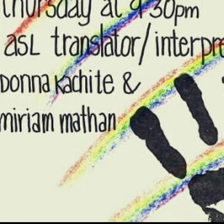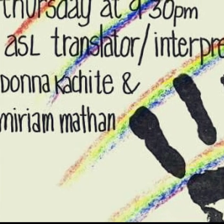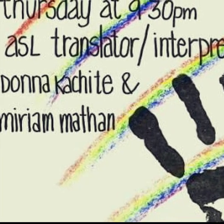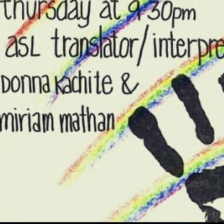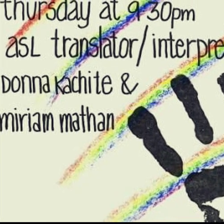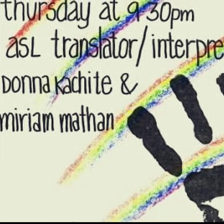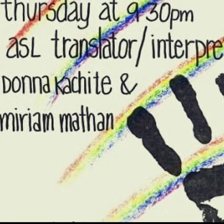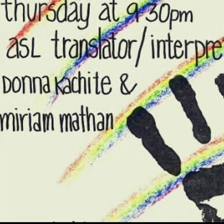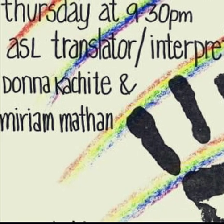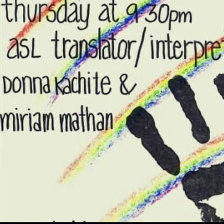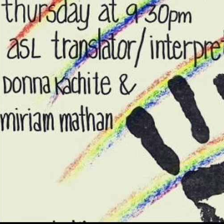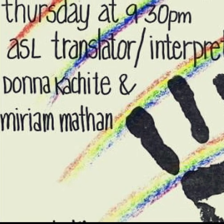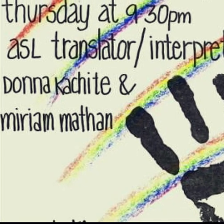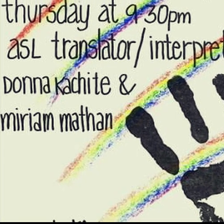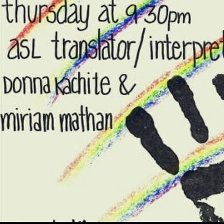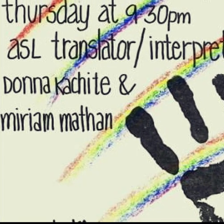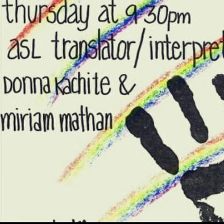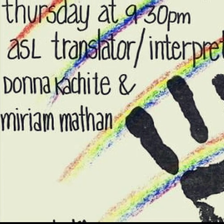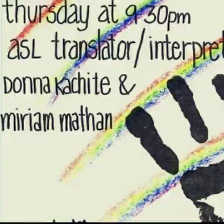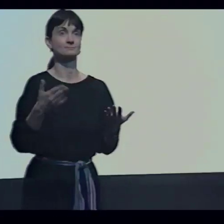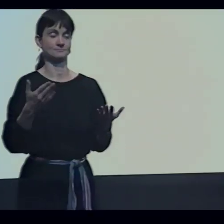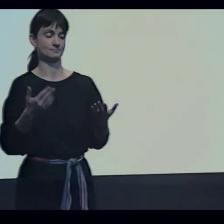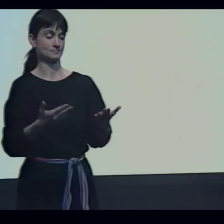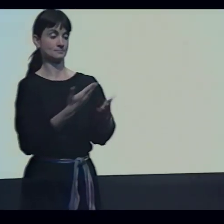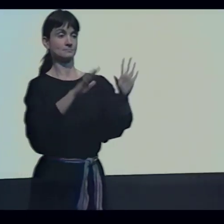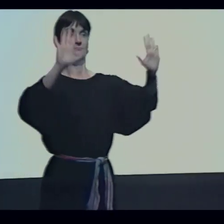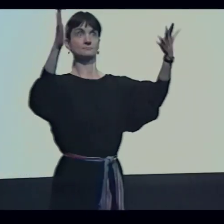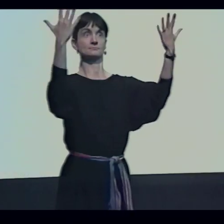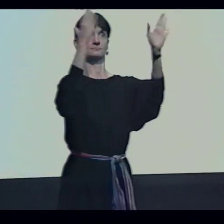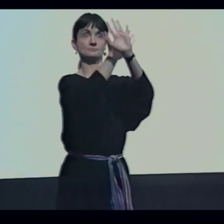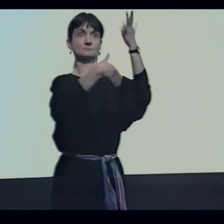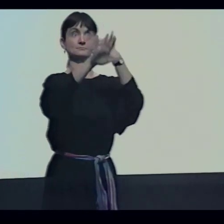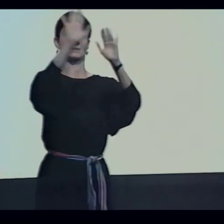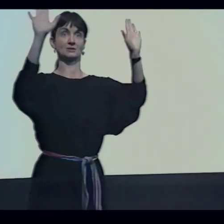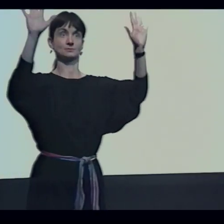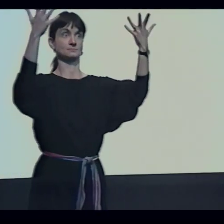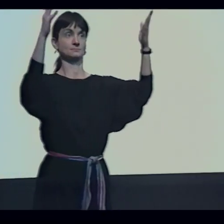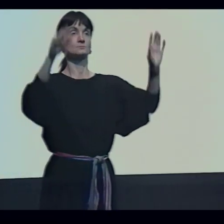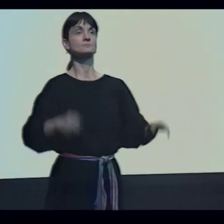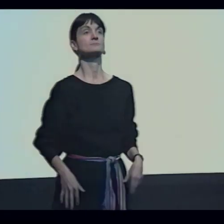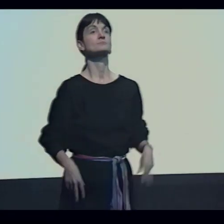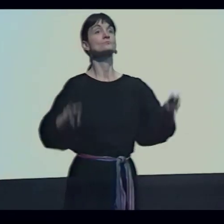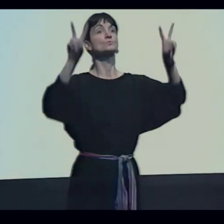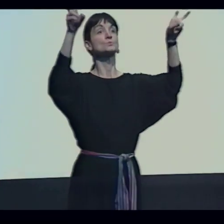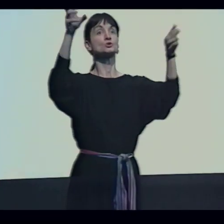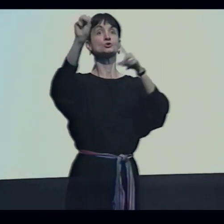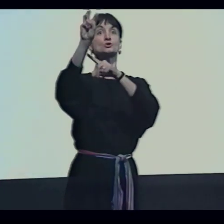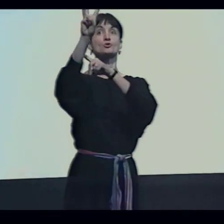and then modified accordingly. I would like to show you a handshape poem,